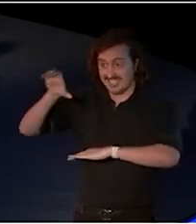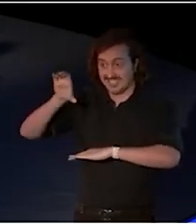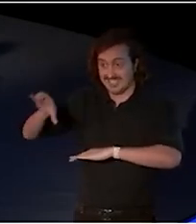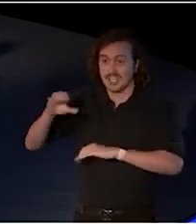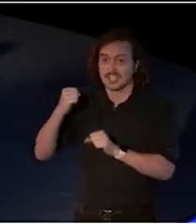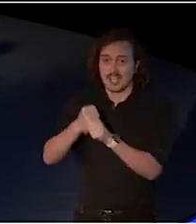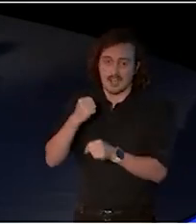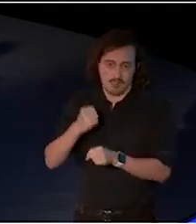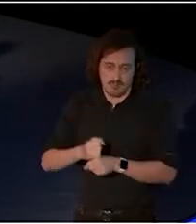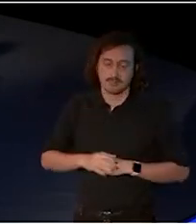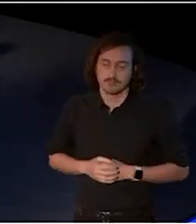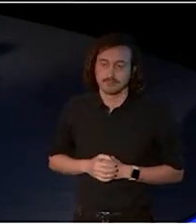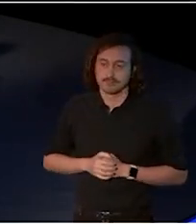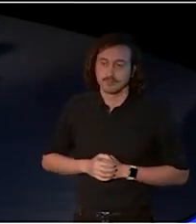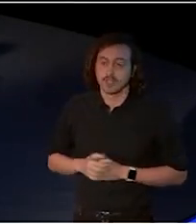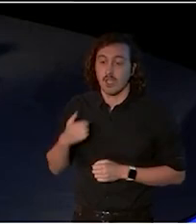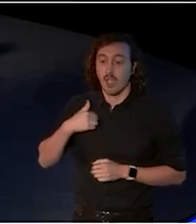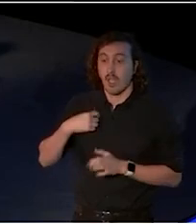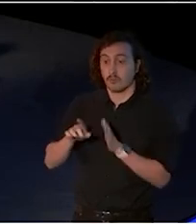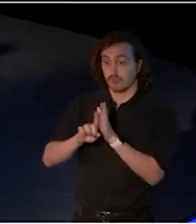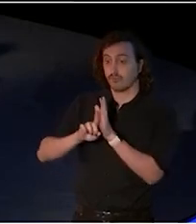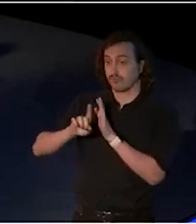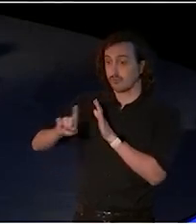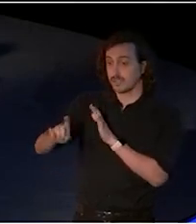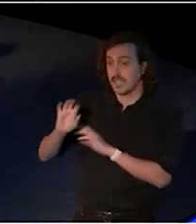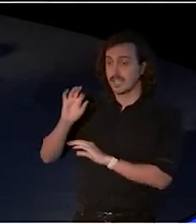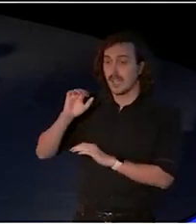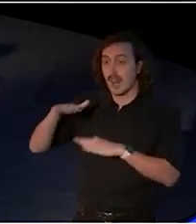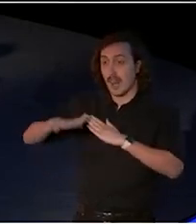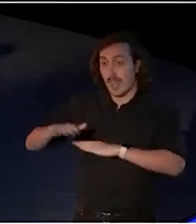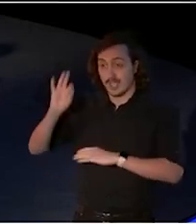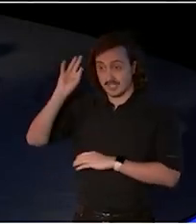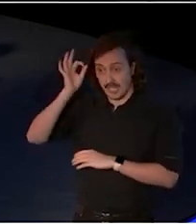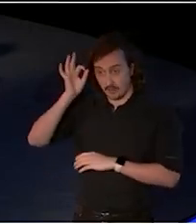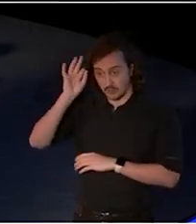On behalf of the Land Council and of the Gadigal mob, once again,